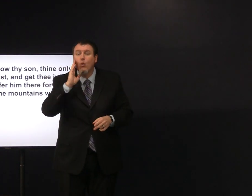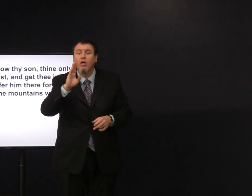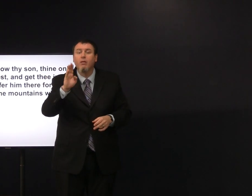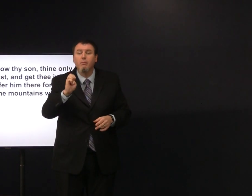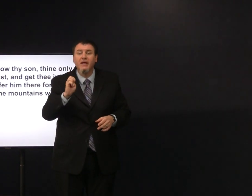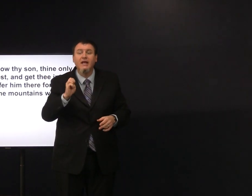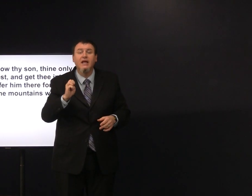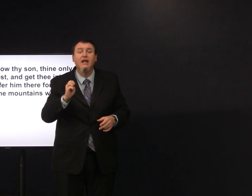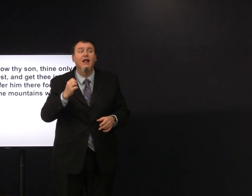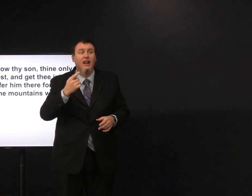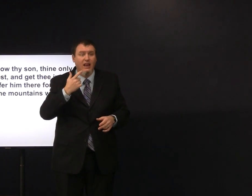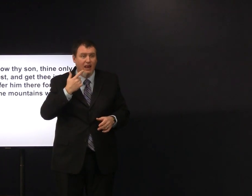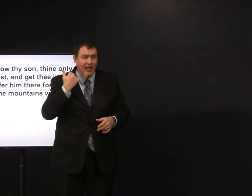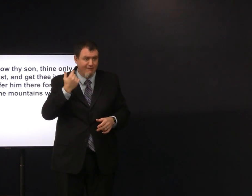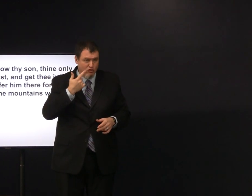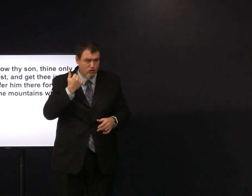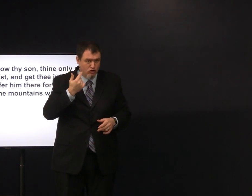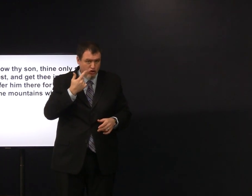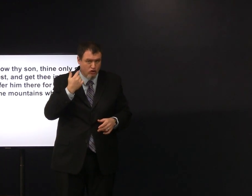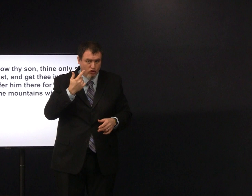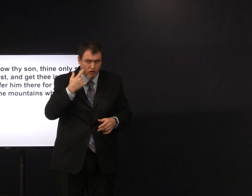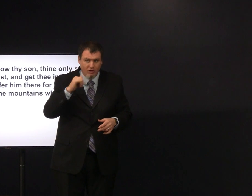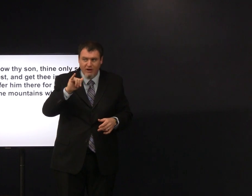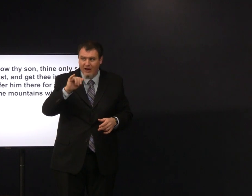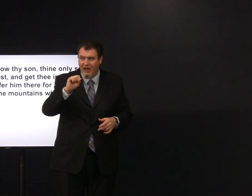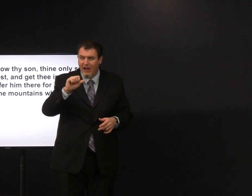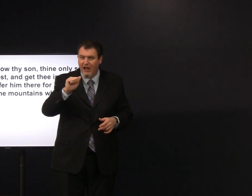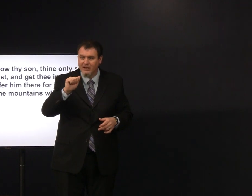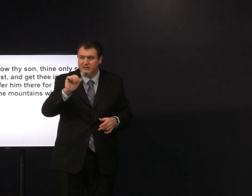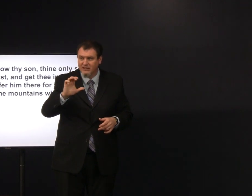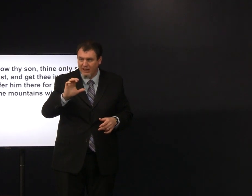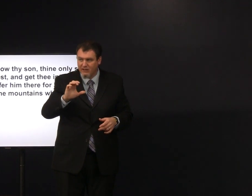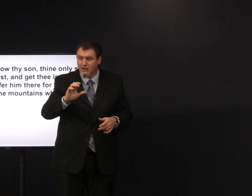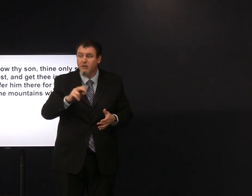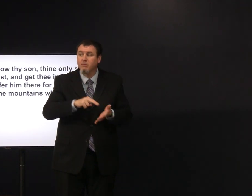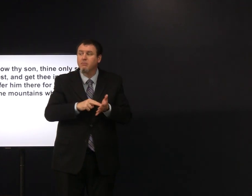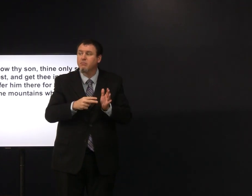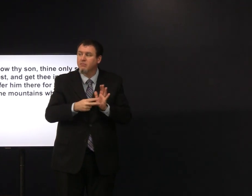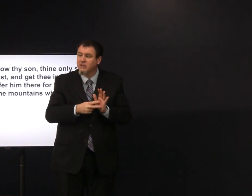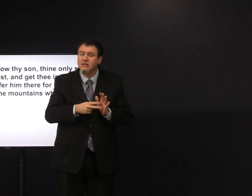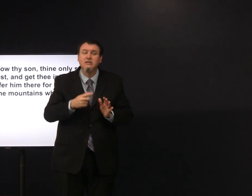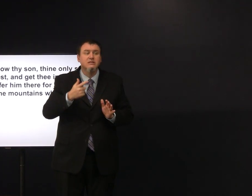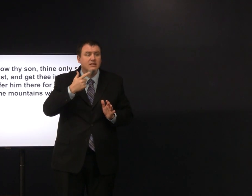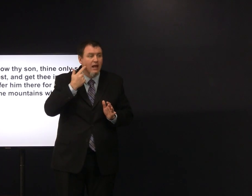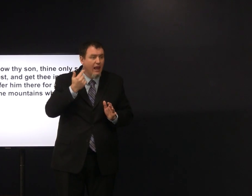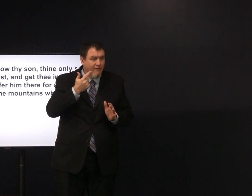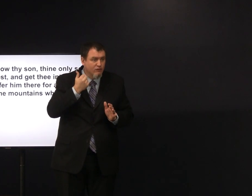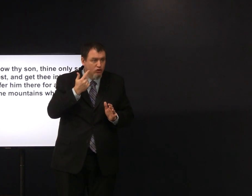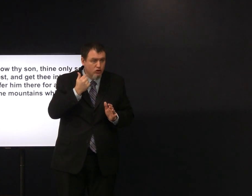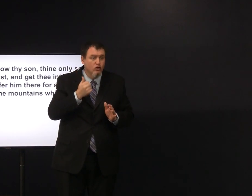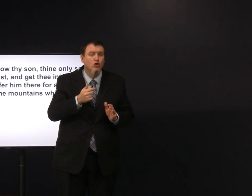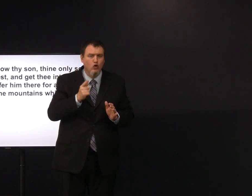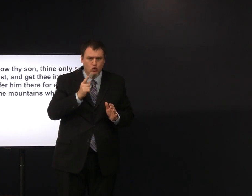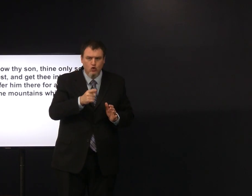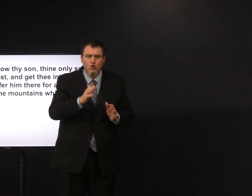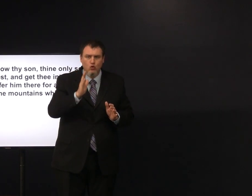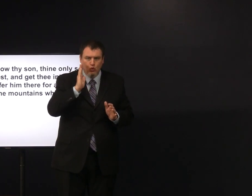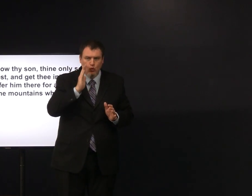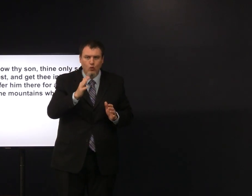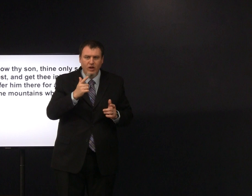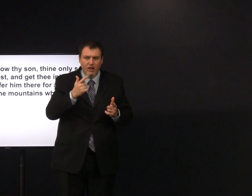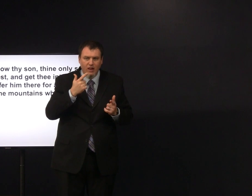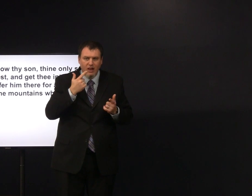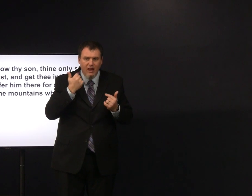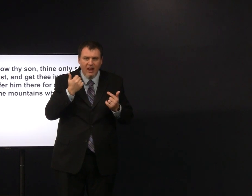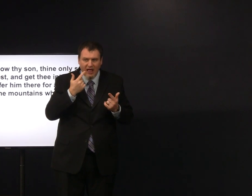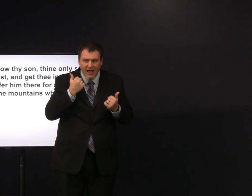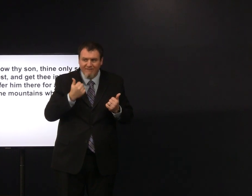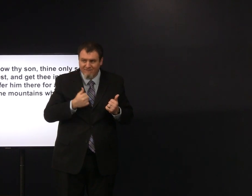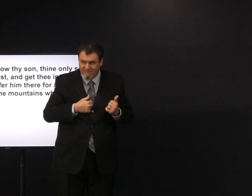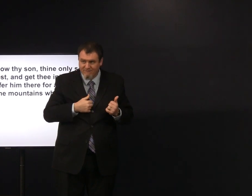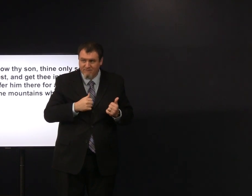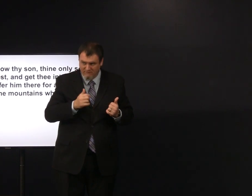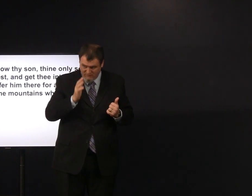we're going to call you're going to call your son laughter Isaac Isaac means laughter you will laugh